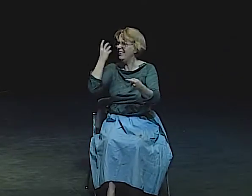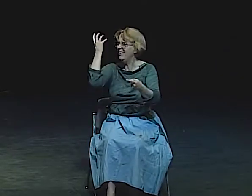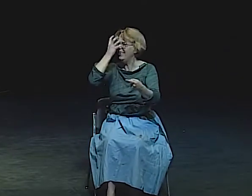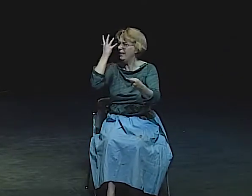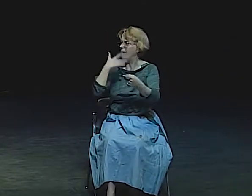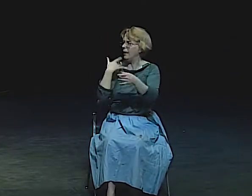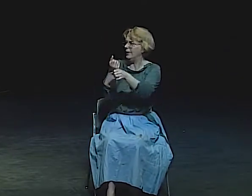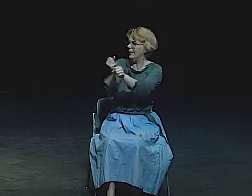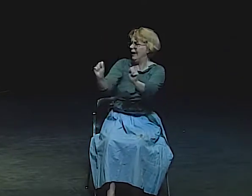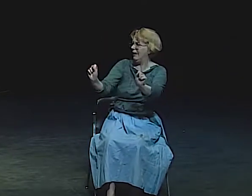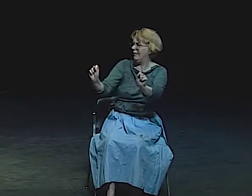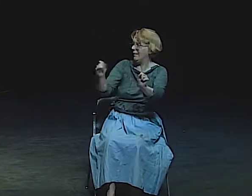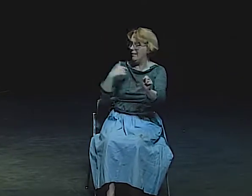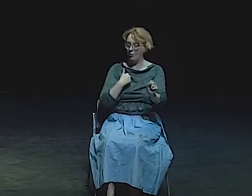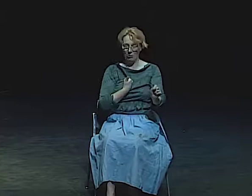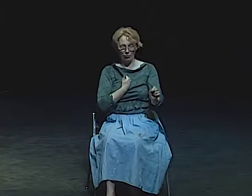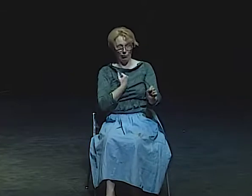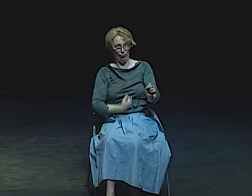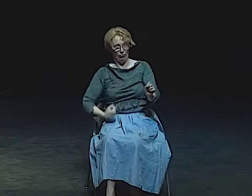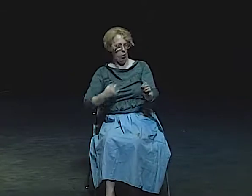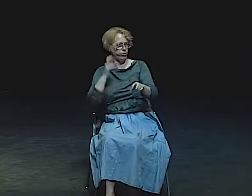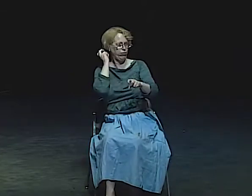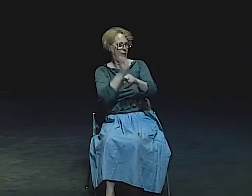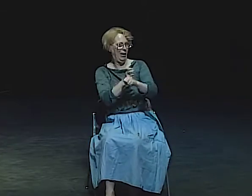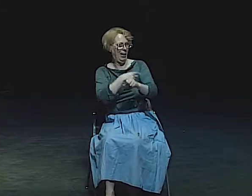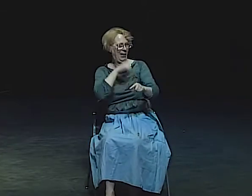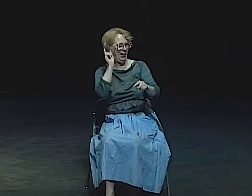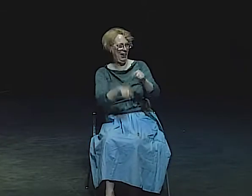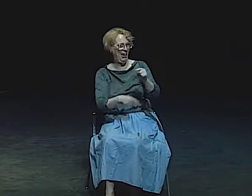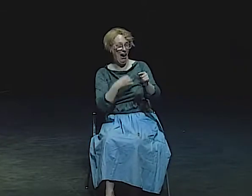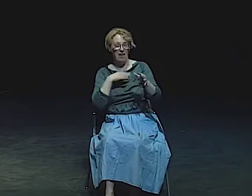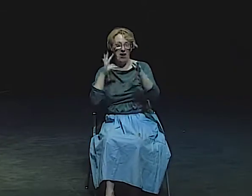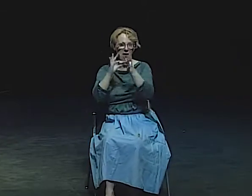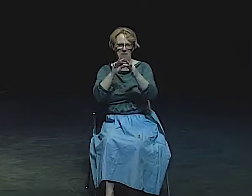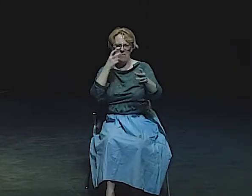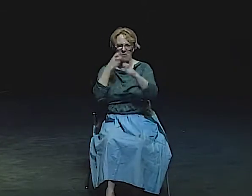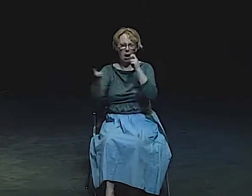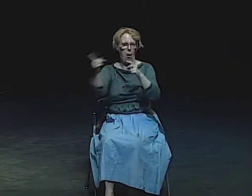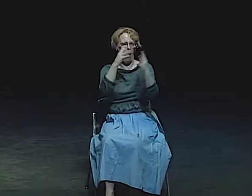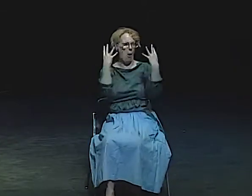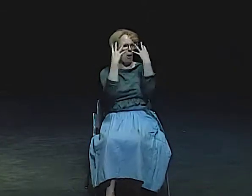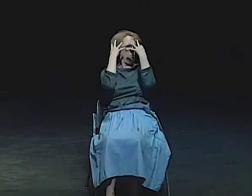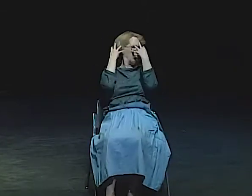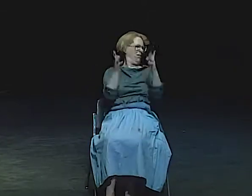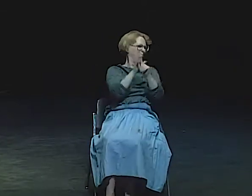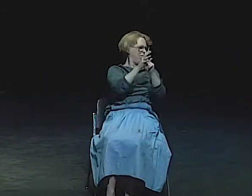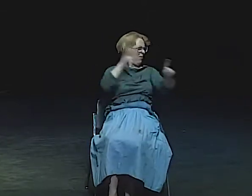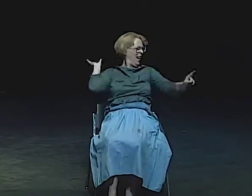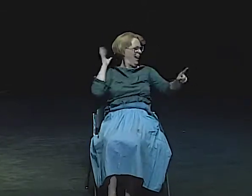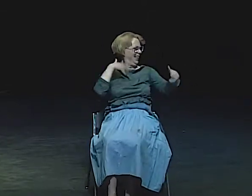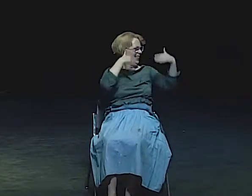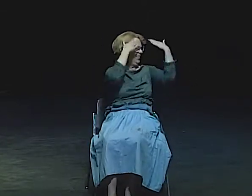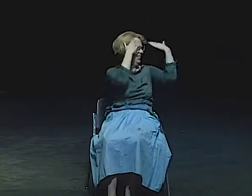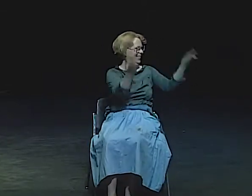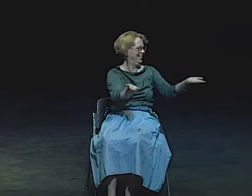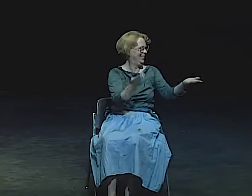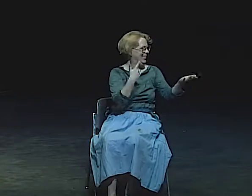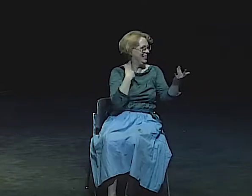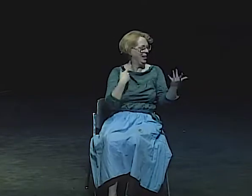AND, OH, MAN. I JUST FELT SAFE. I COULD SAY ANYTHING I WANTED. AS JULIANNA, I COULDN'T SAY ANYTHING I WANTED.